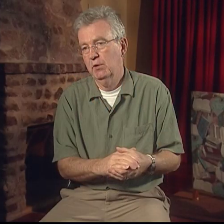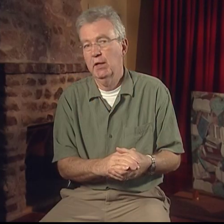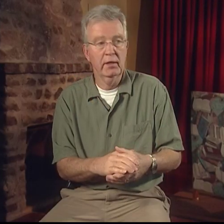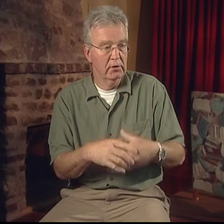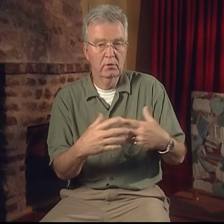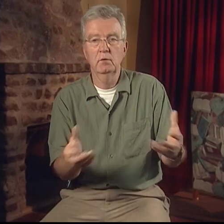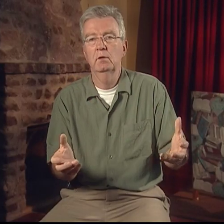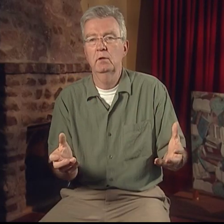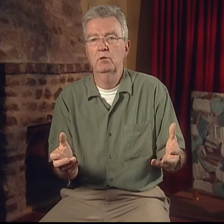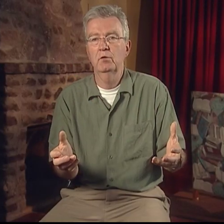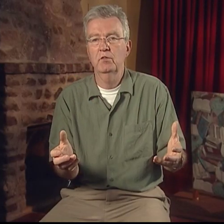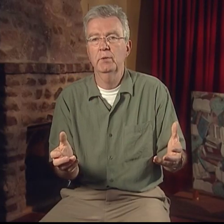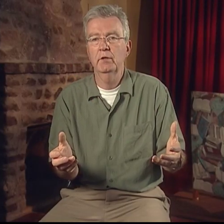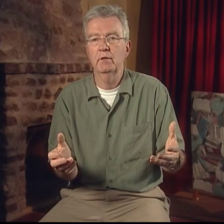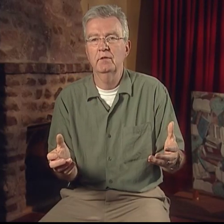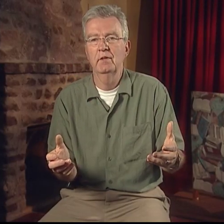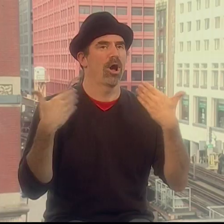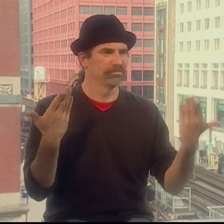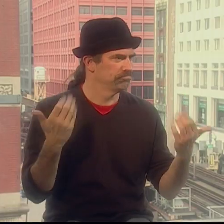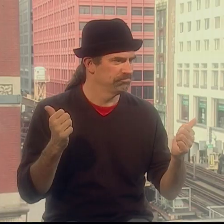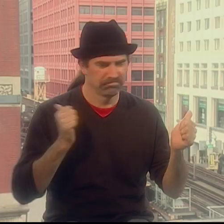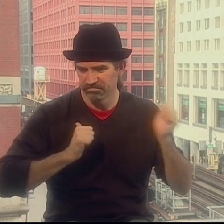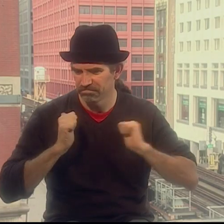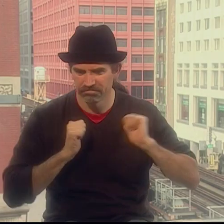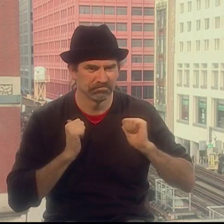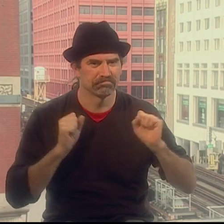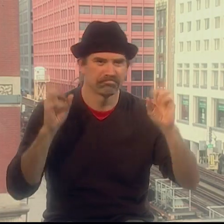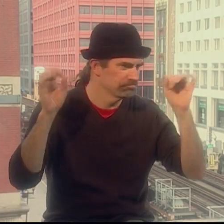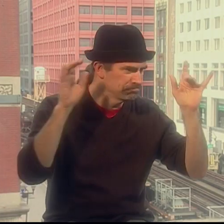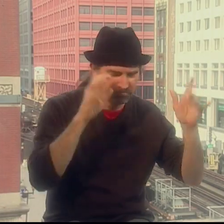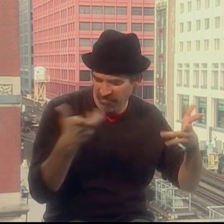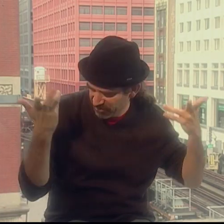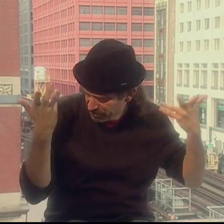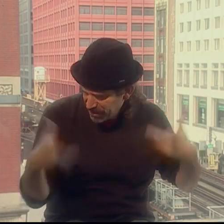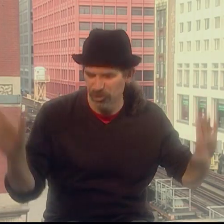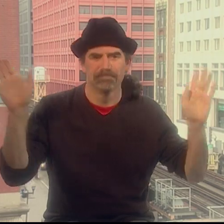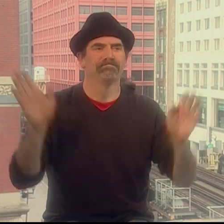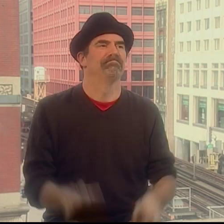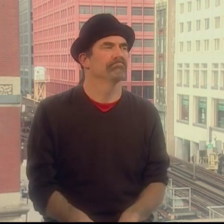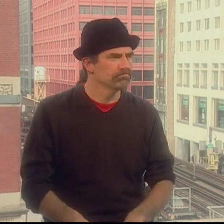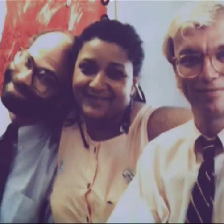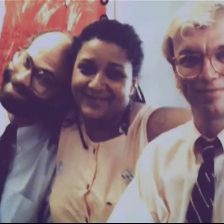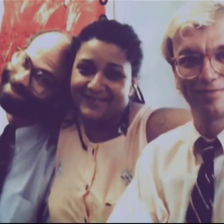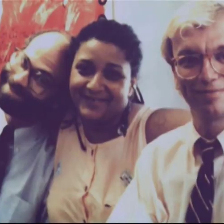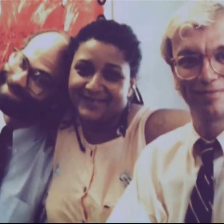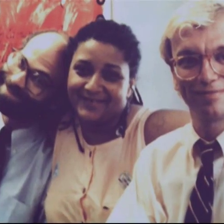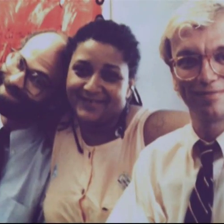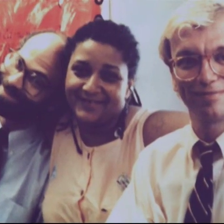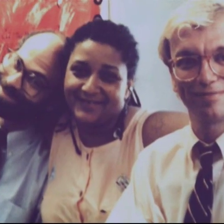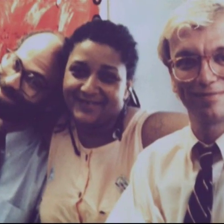that I would like you to experience. Anyway, we performed this poem to the audience and we're all done.